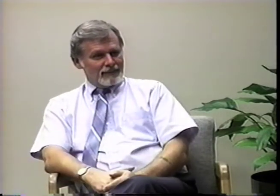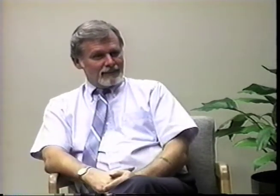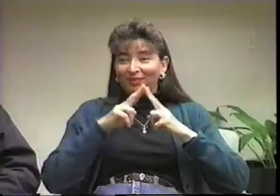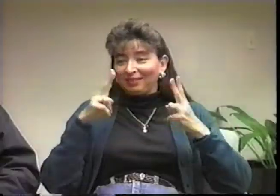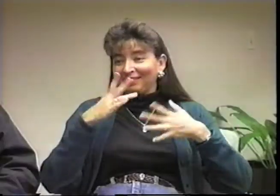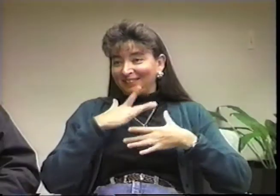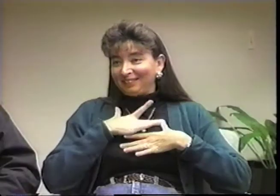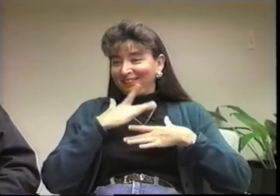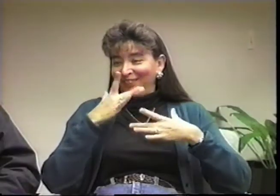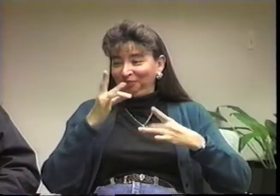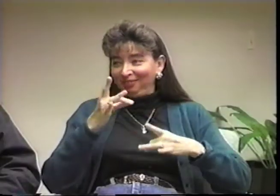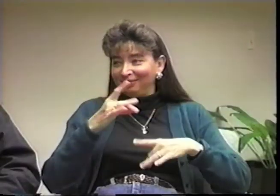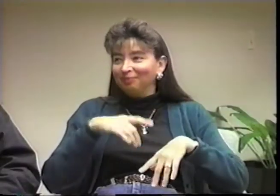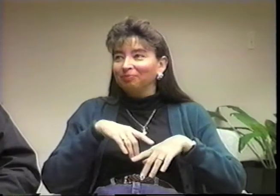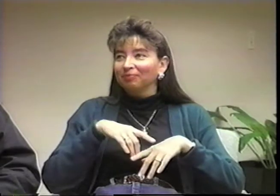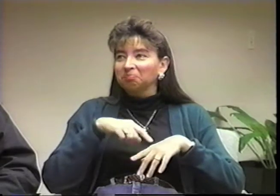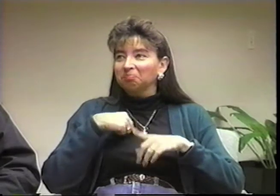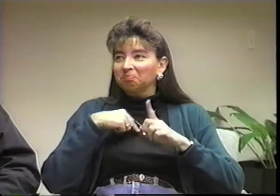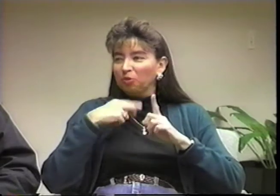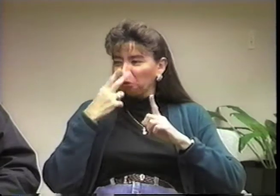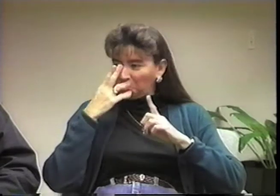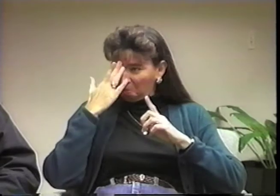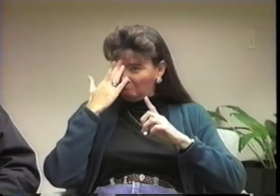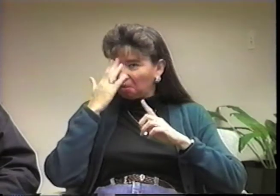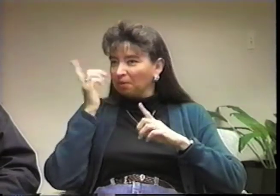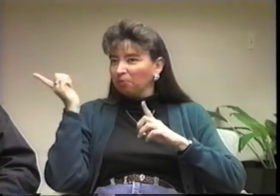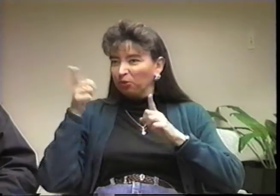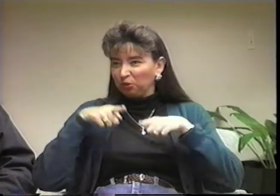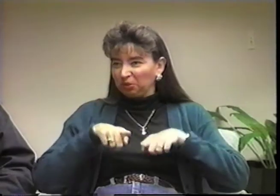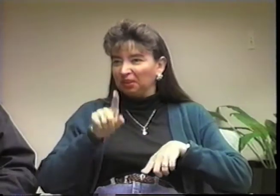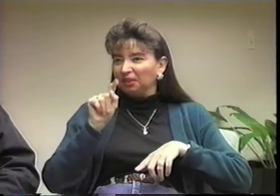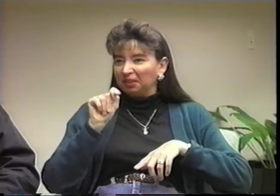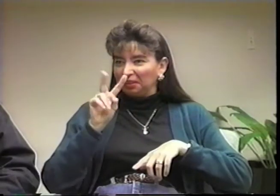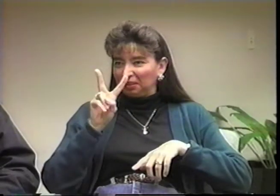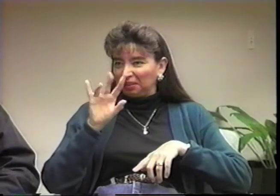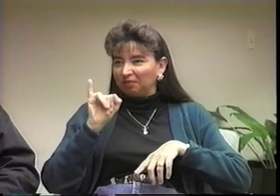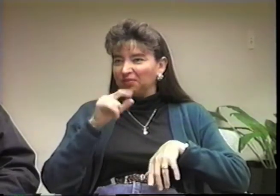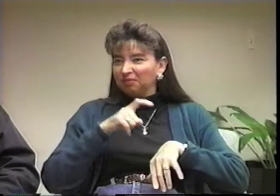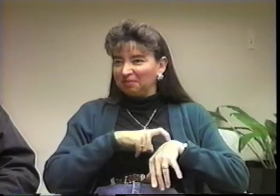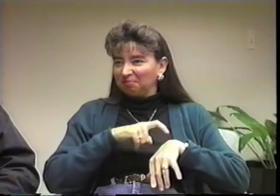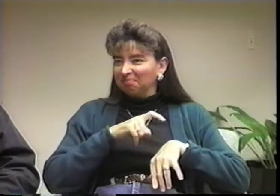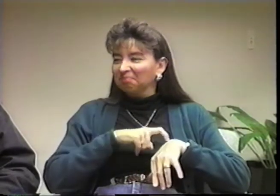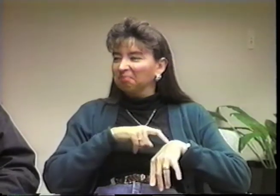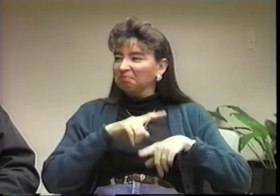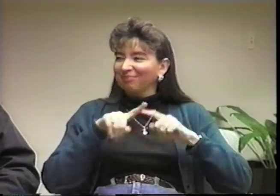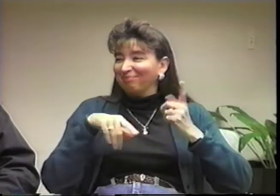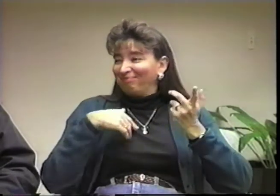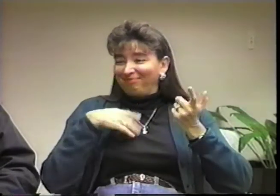That's a very interesting story. I actually knew him when we were both attending TVI,